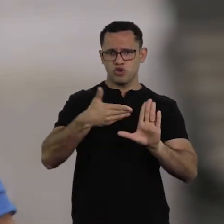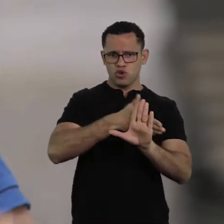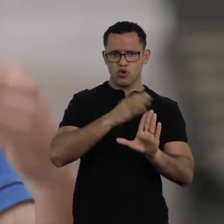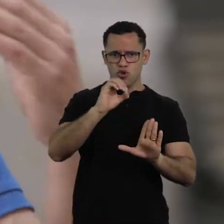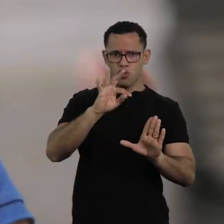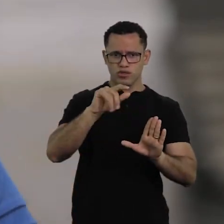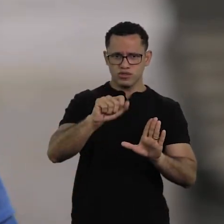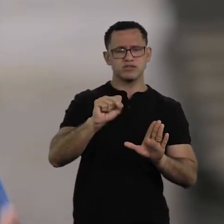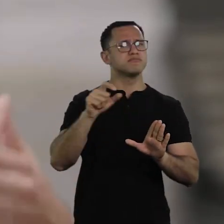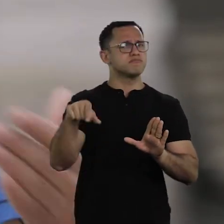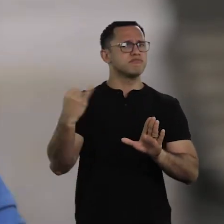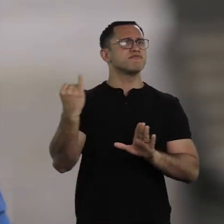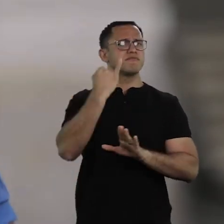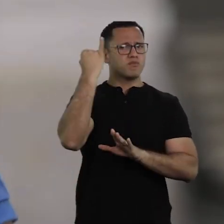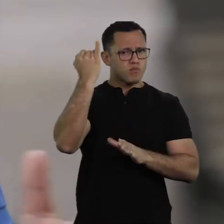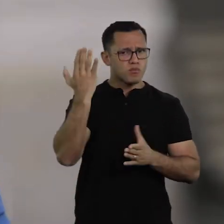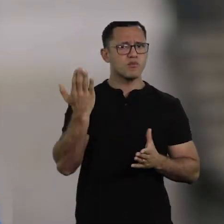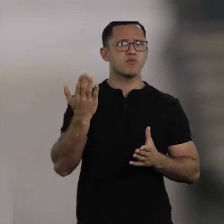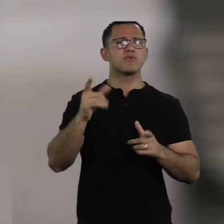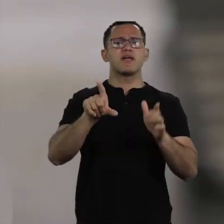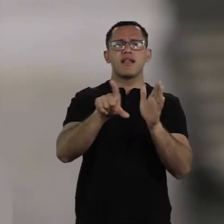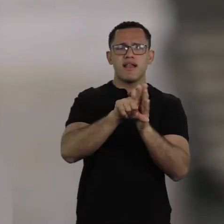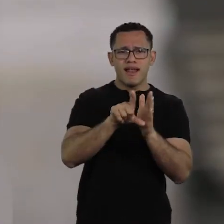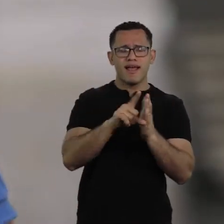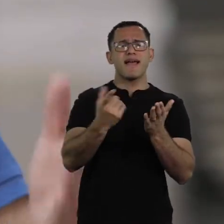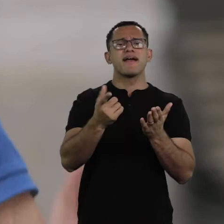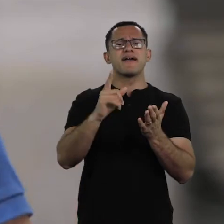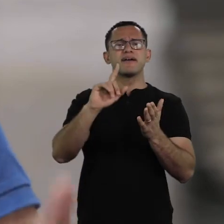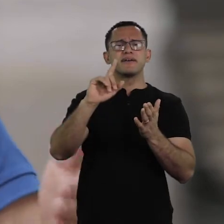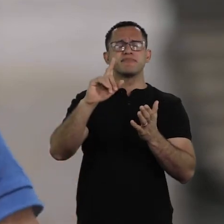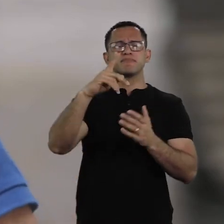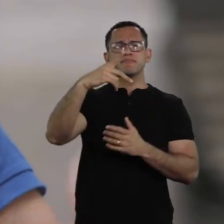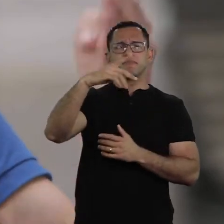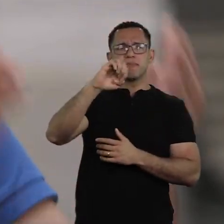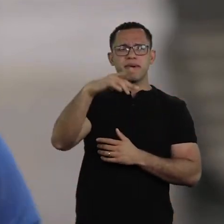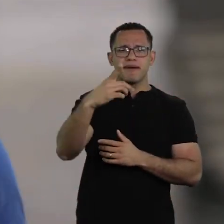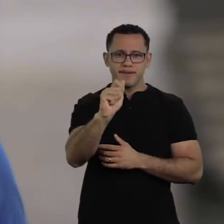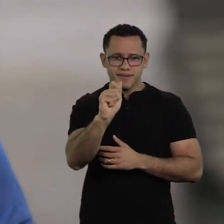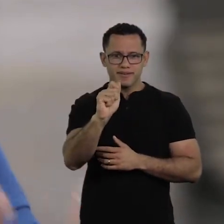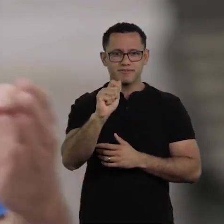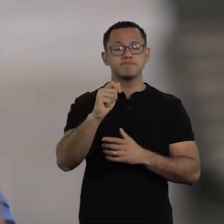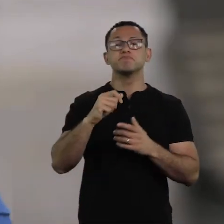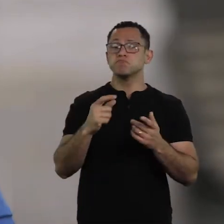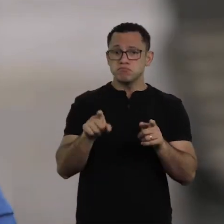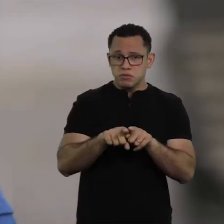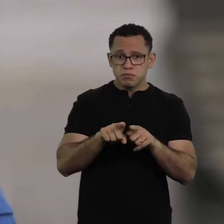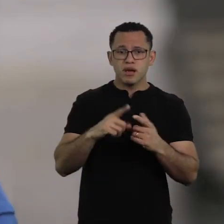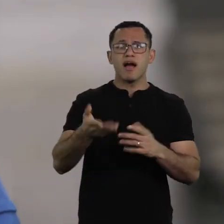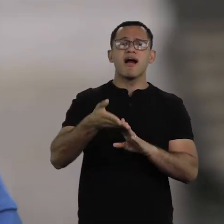the Maria da Penha law was a side action. The Ministry of Finance did not discuss race and did not discuss gender.